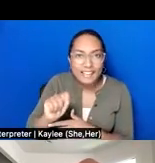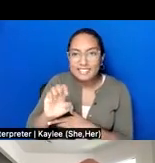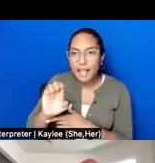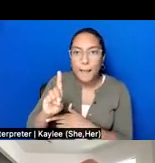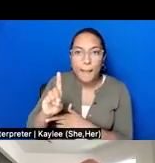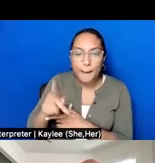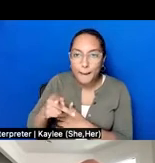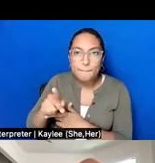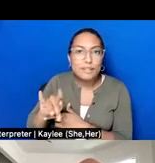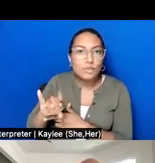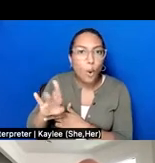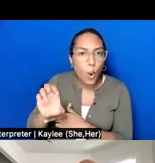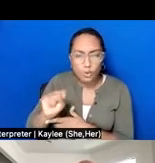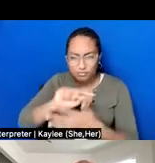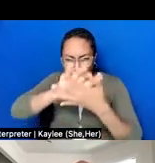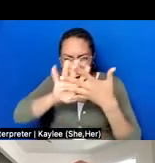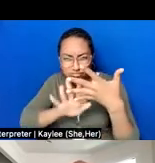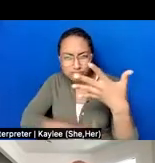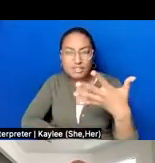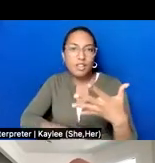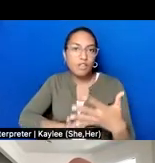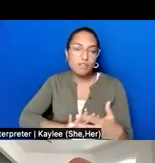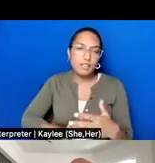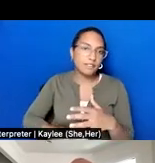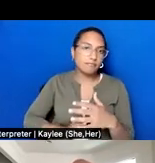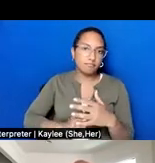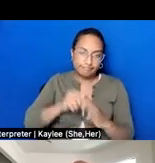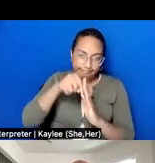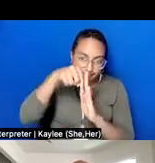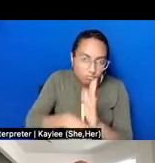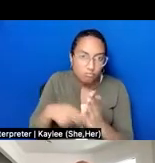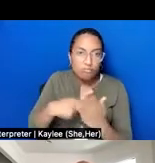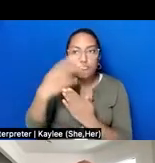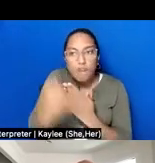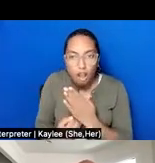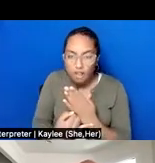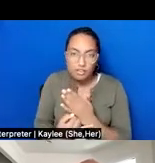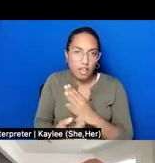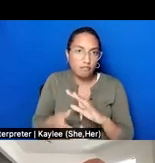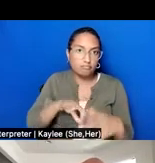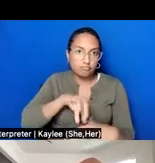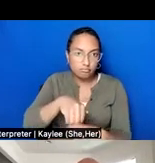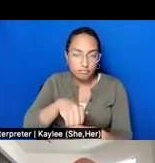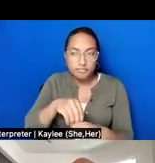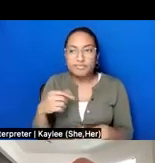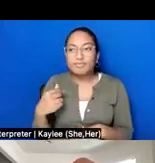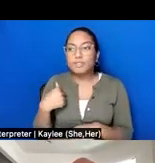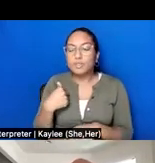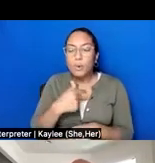that all started as an oral history project, so we scaled it up with capacity and resources.